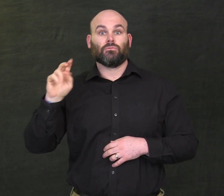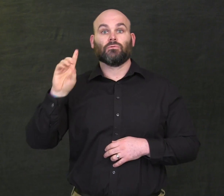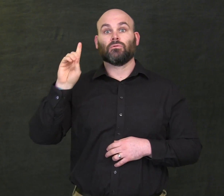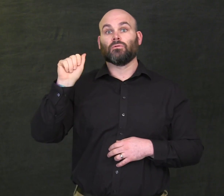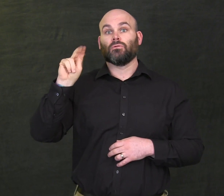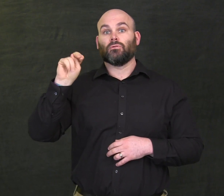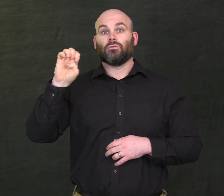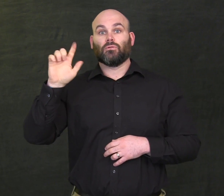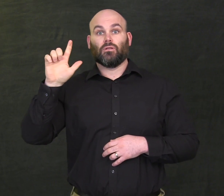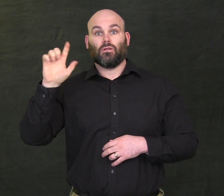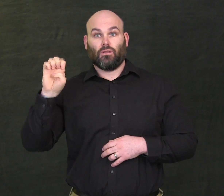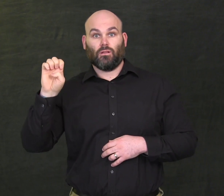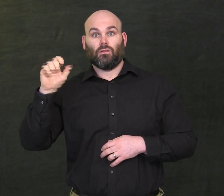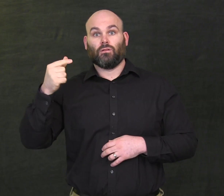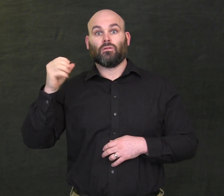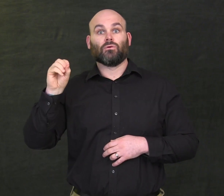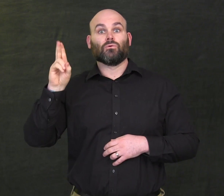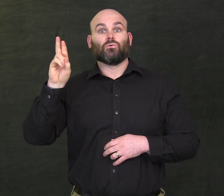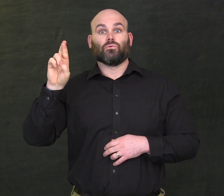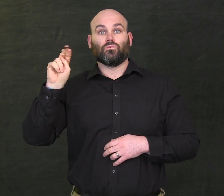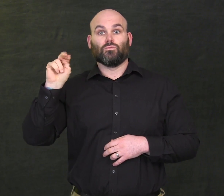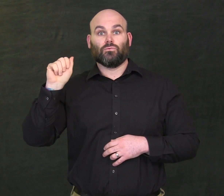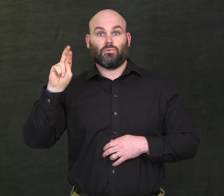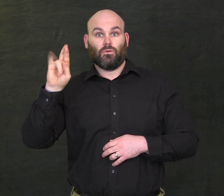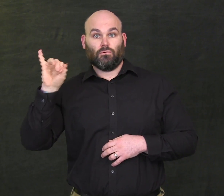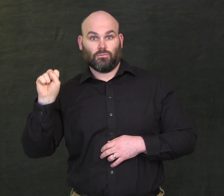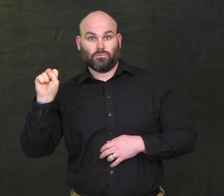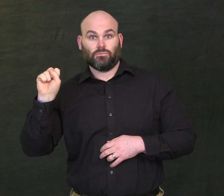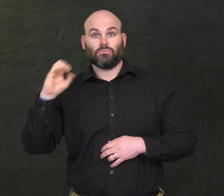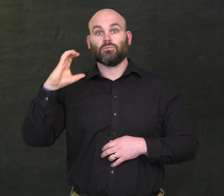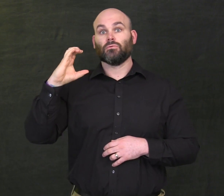Danelle Gournaris,